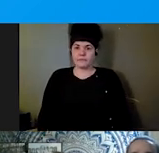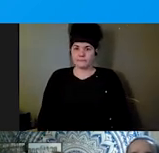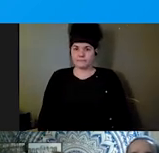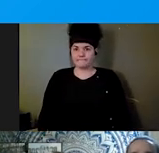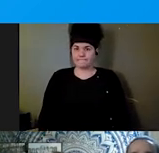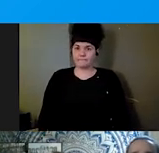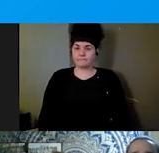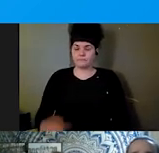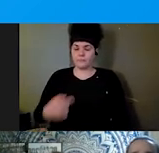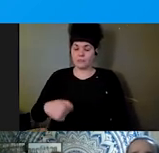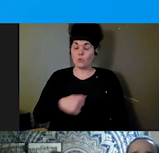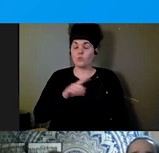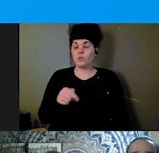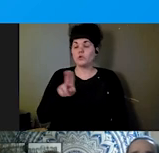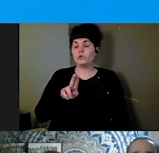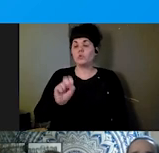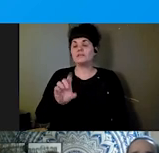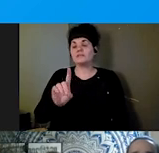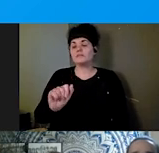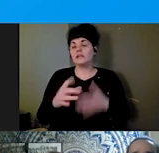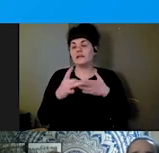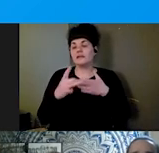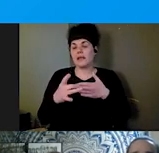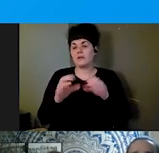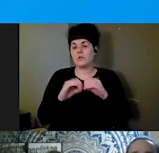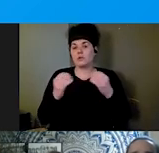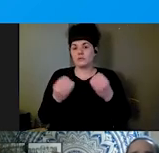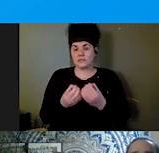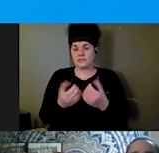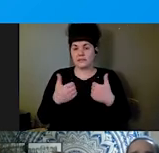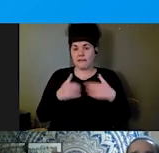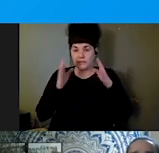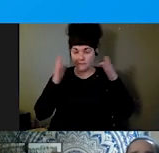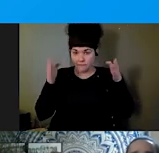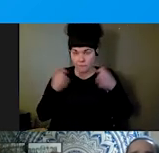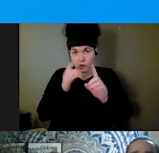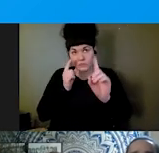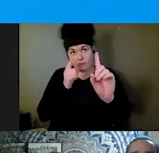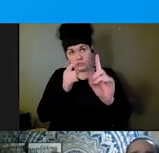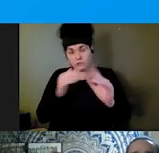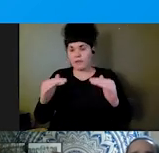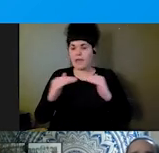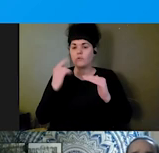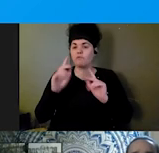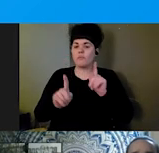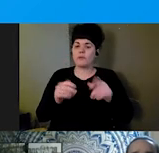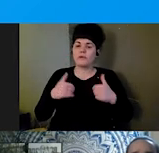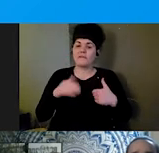Disaster Strategies, the only U.S. disability-led organization with a focused mission of equity for people